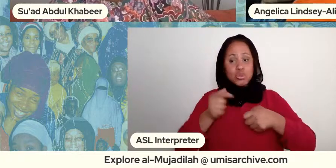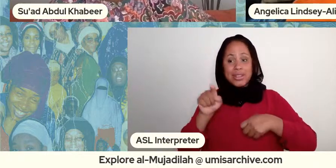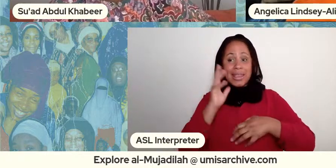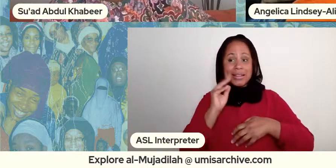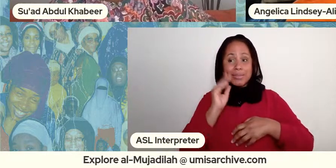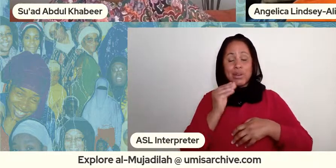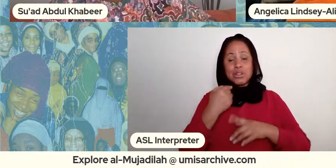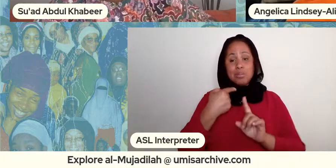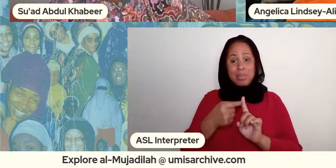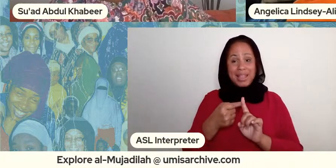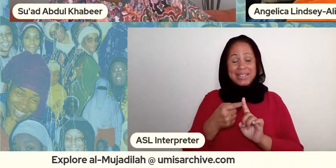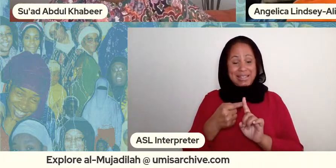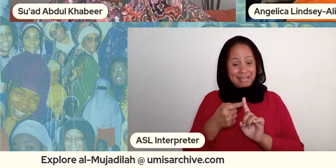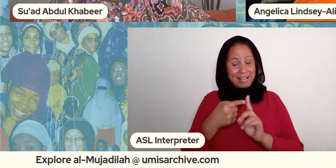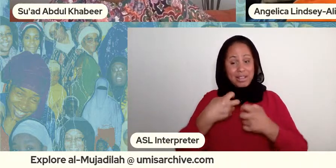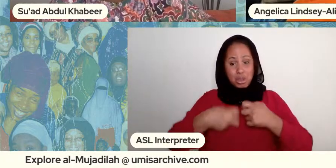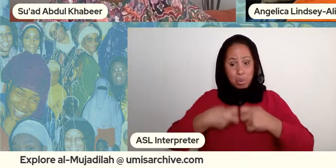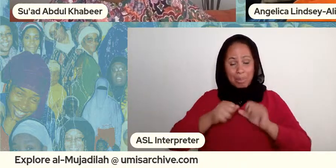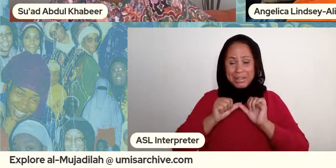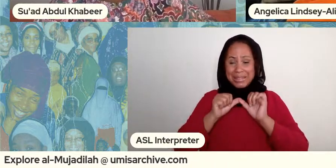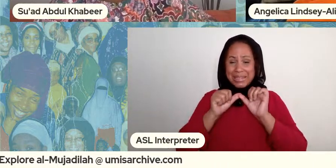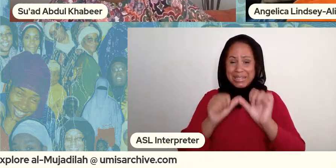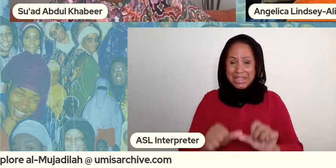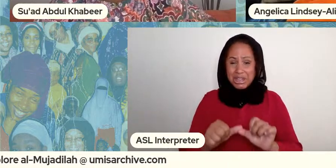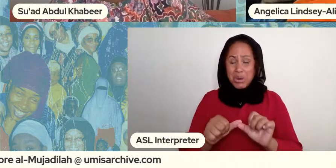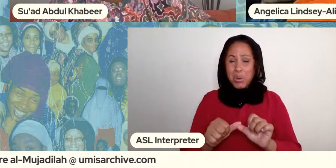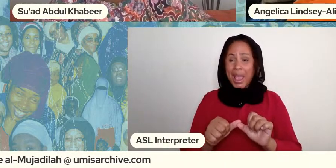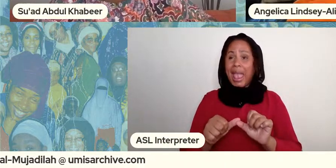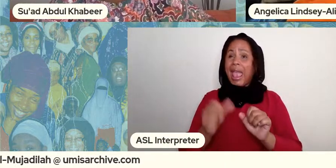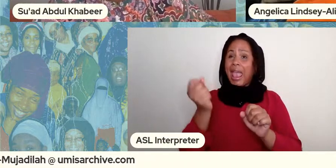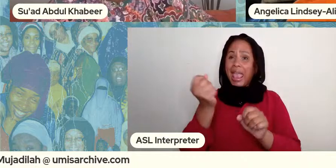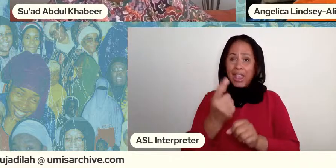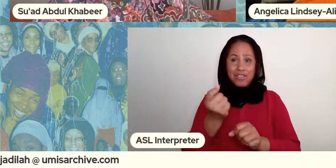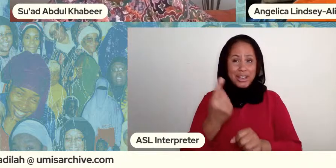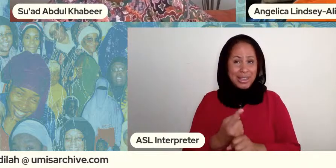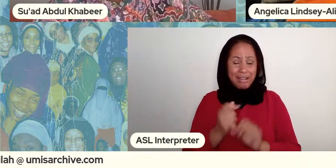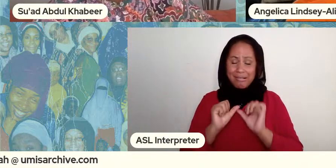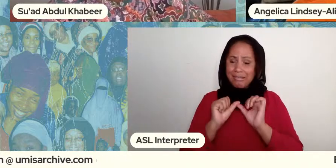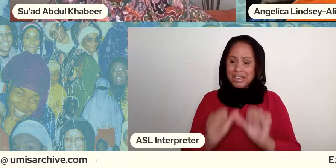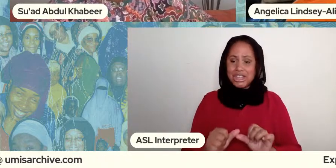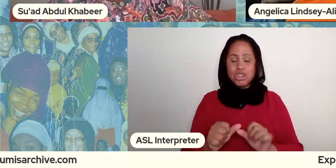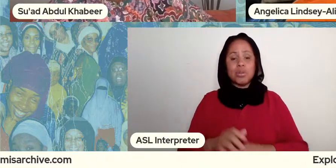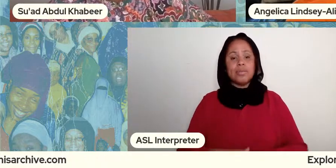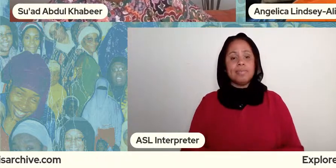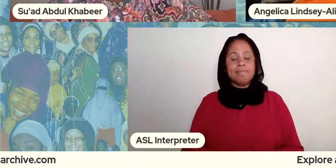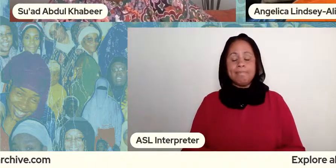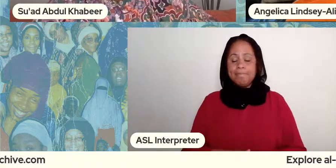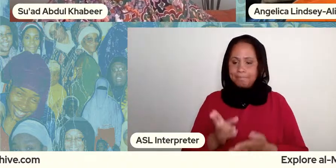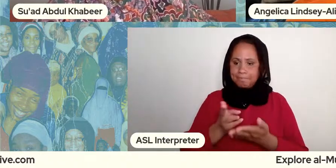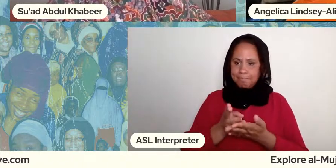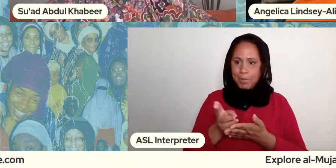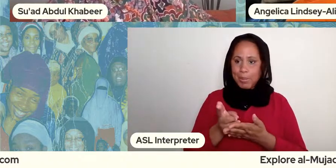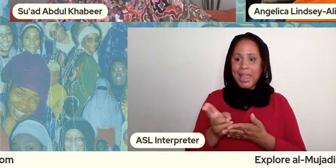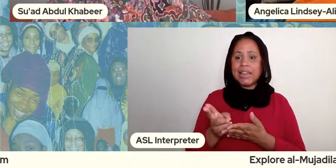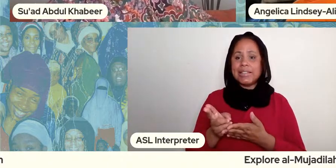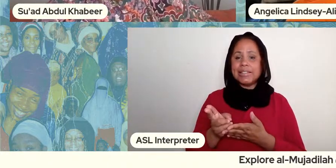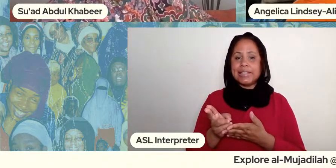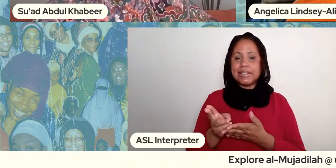just continue to persist year after year after year yeah i mean i to be honest you know too she's